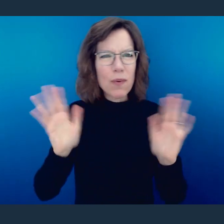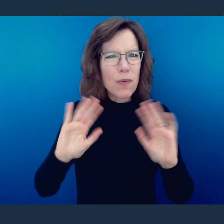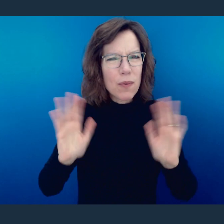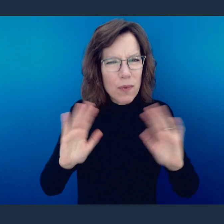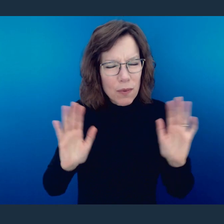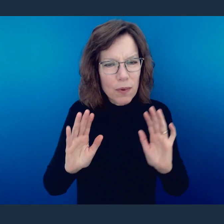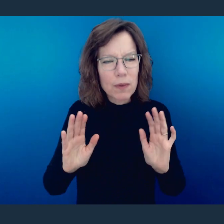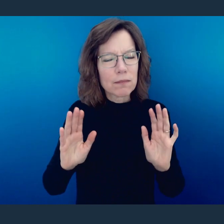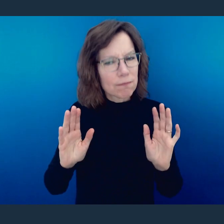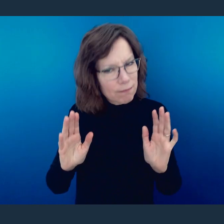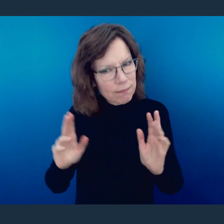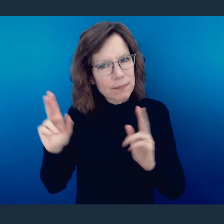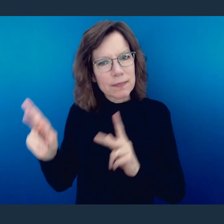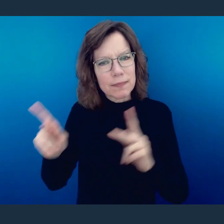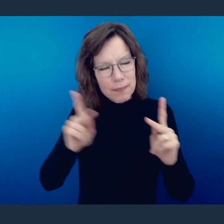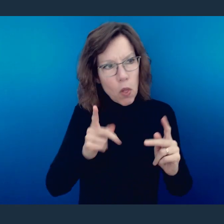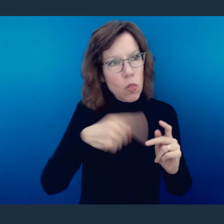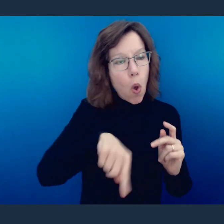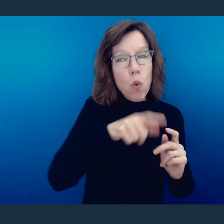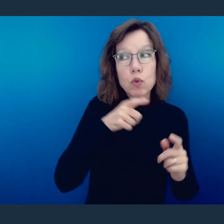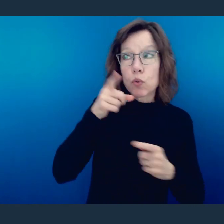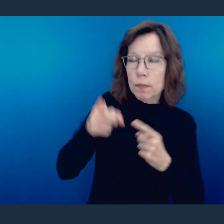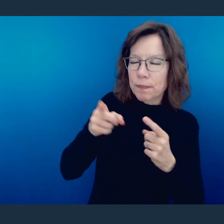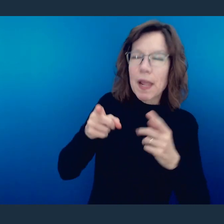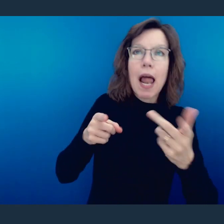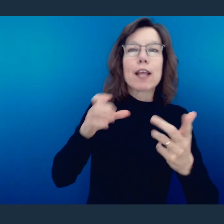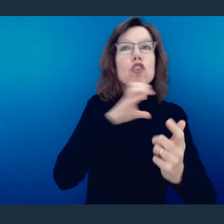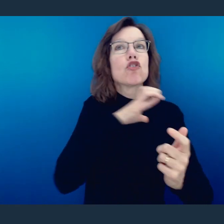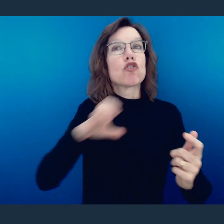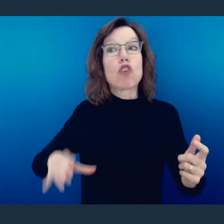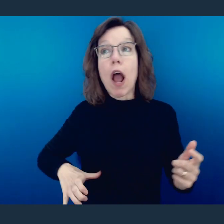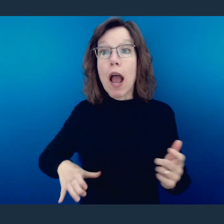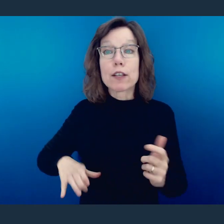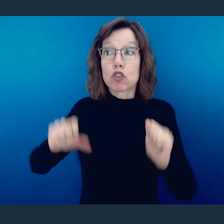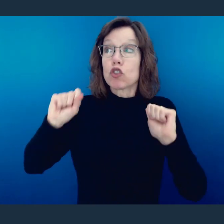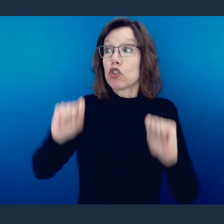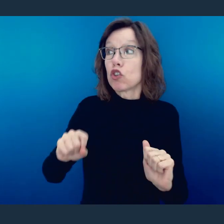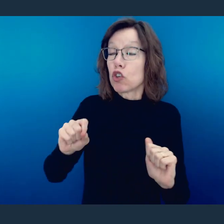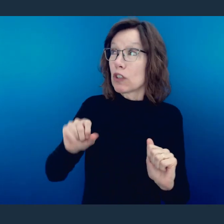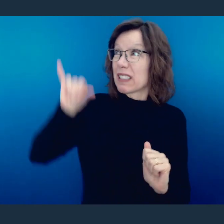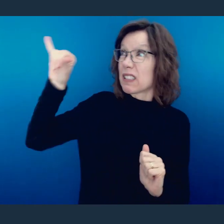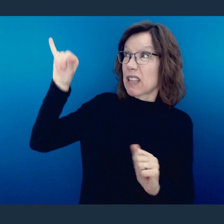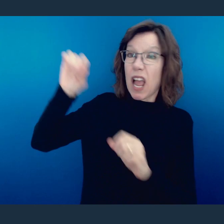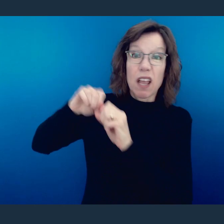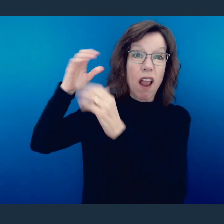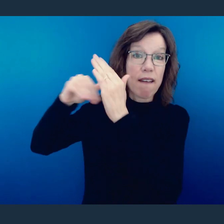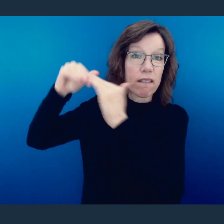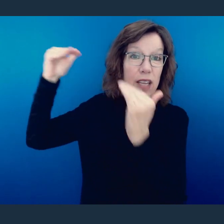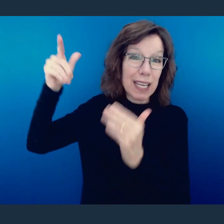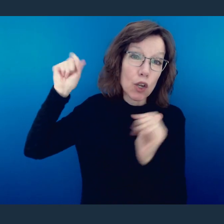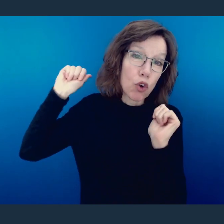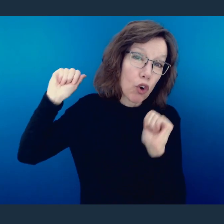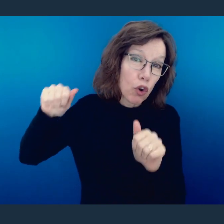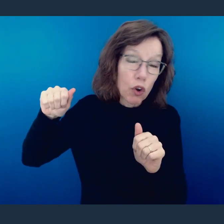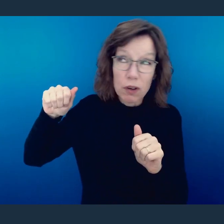it is written, 'The reproaches of those who reproached you fell on me.'" What it is saying there, Christ could have easily stayed in glory. It would have been